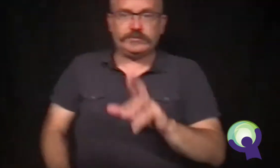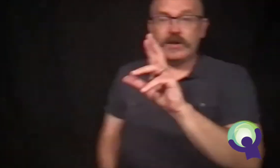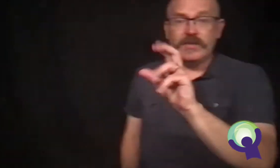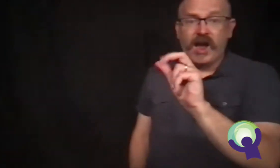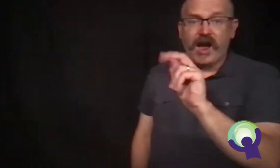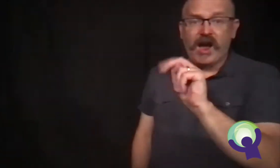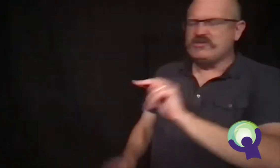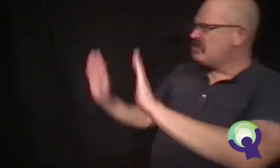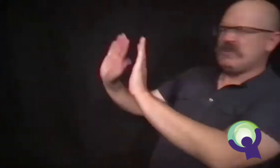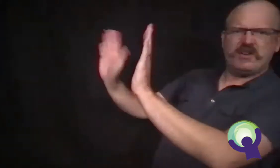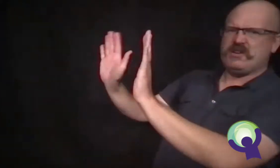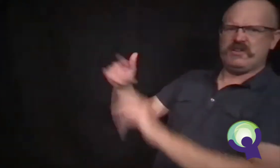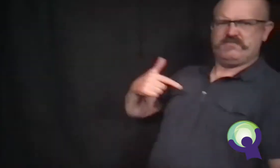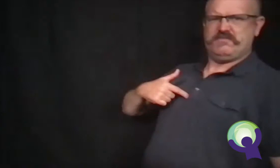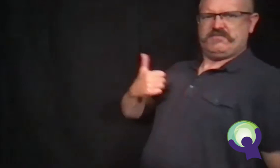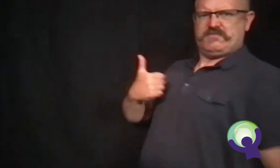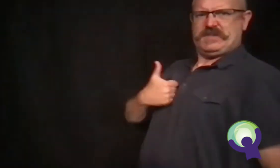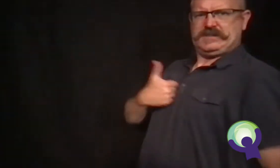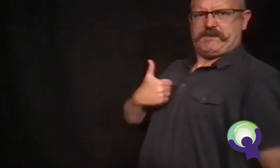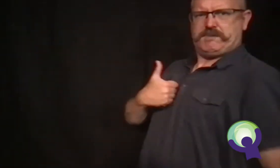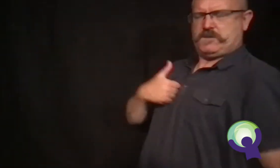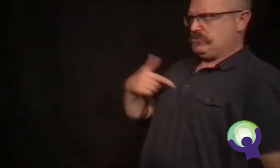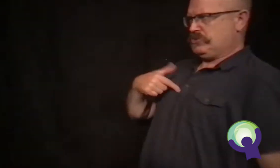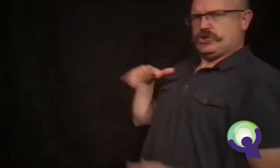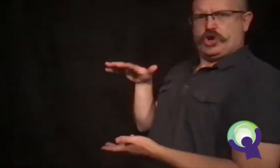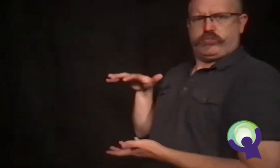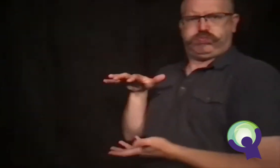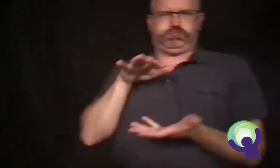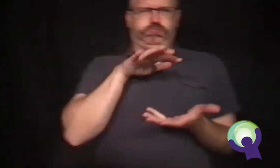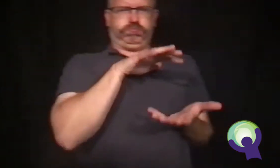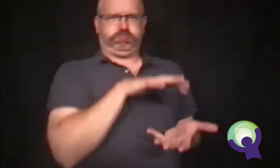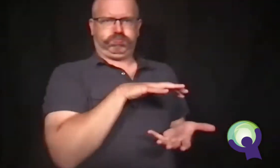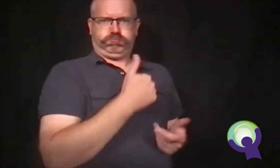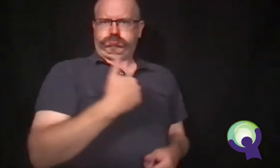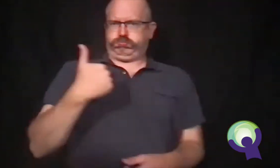"No thanks, Mrs. Fielding," Ron said. "I'm going to do it all by myself."